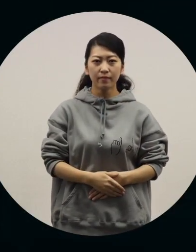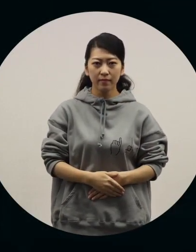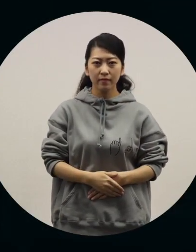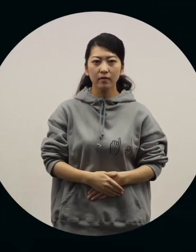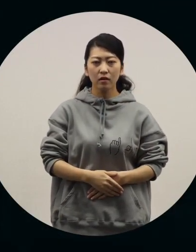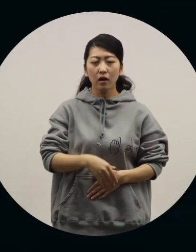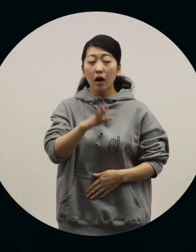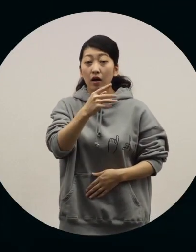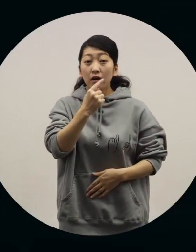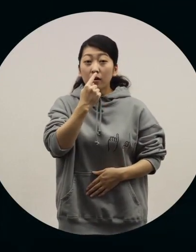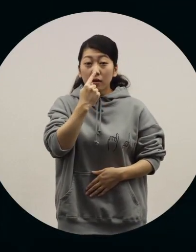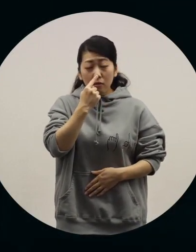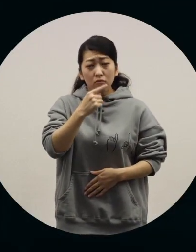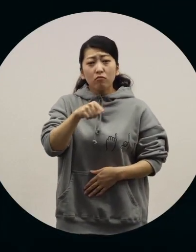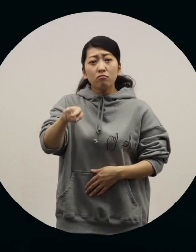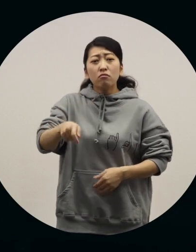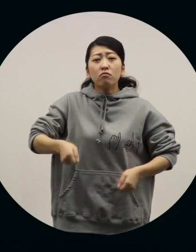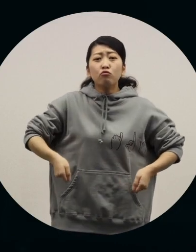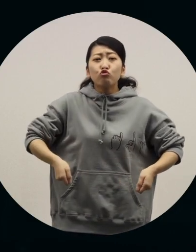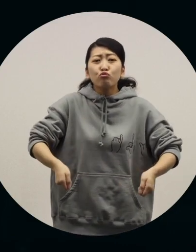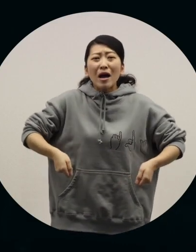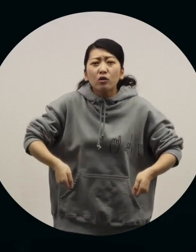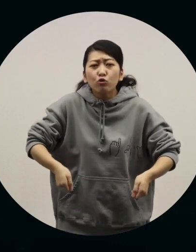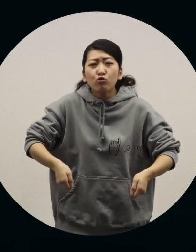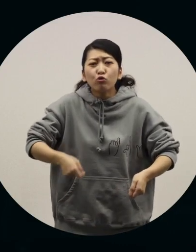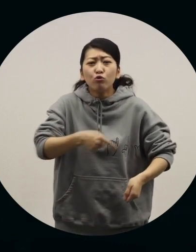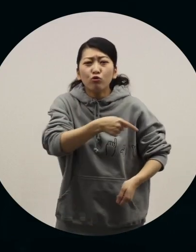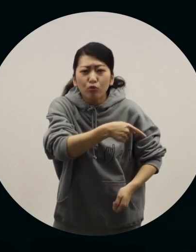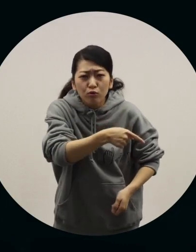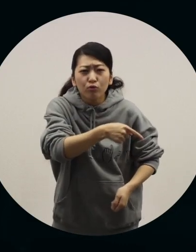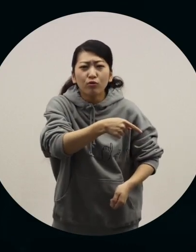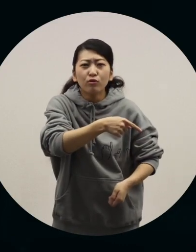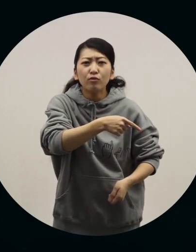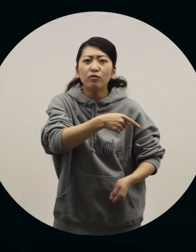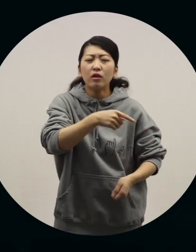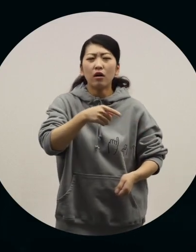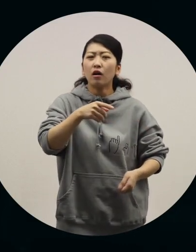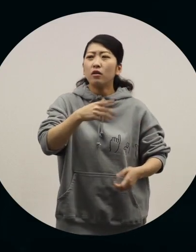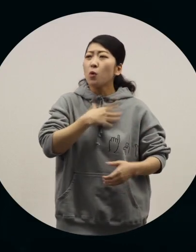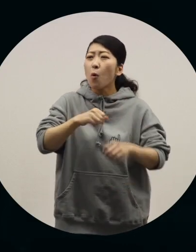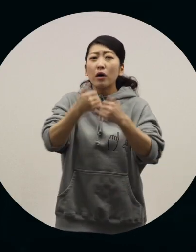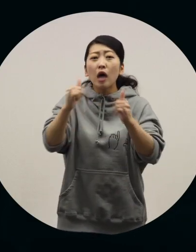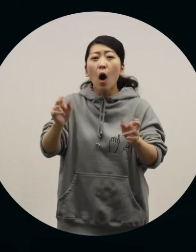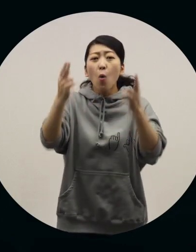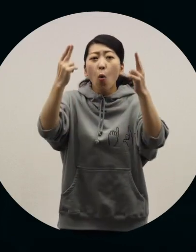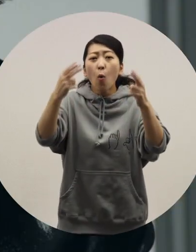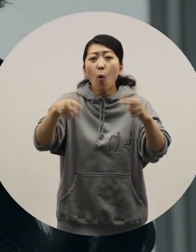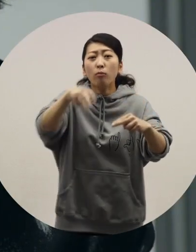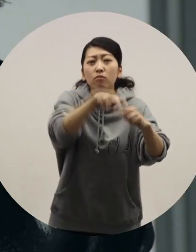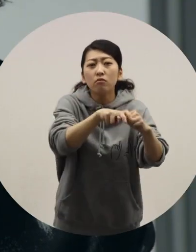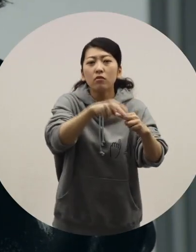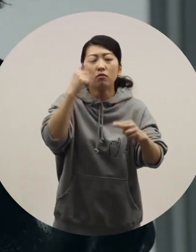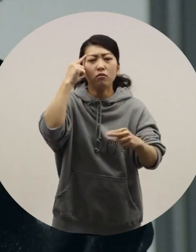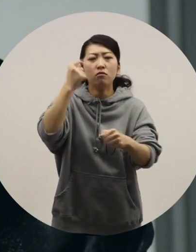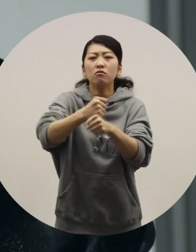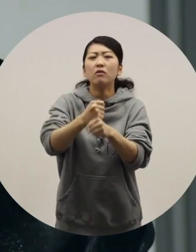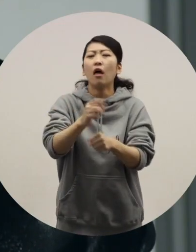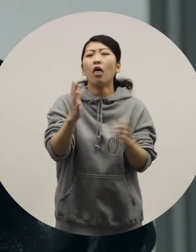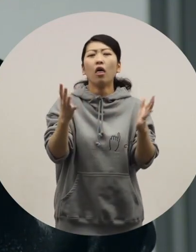We didn't mean to create these vehicles as electrical wheelchairs or as vehicles for people with disabilities.